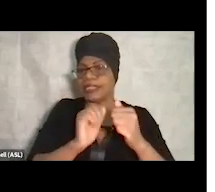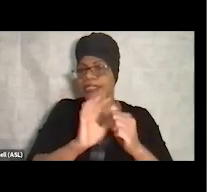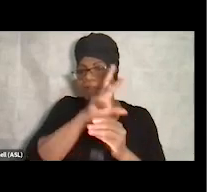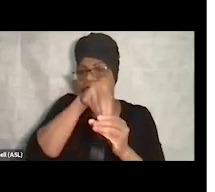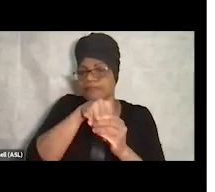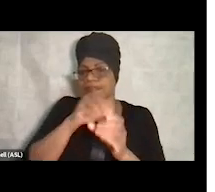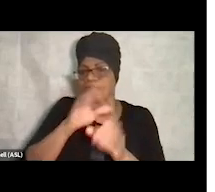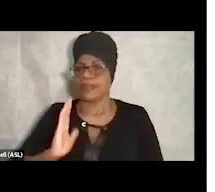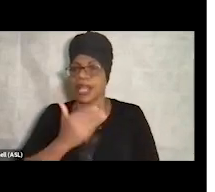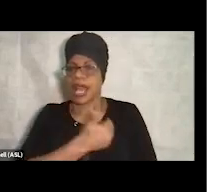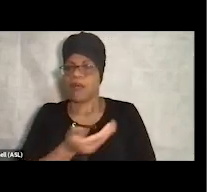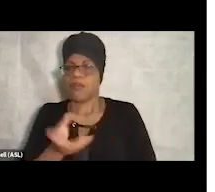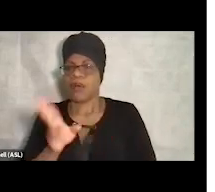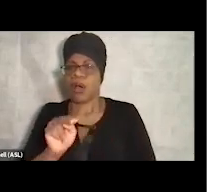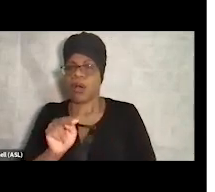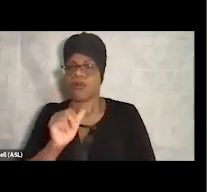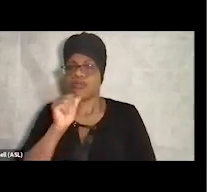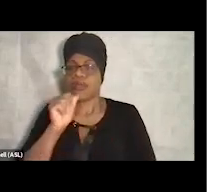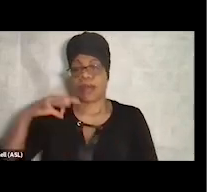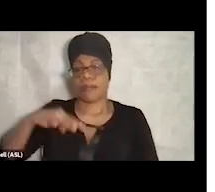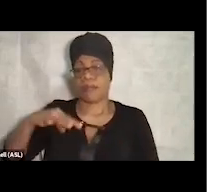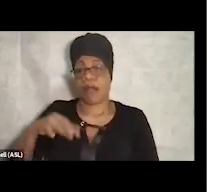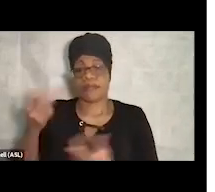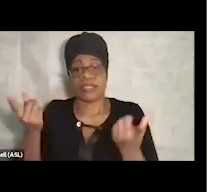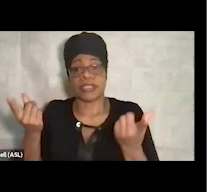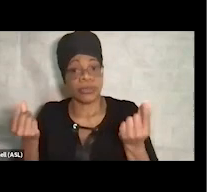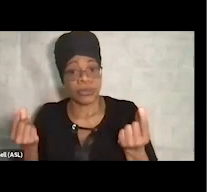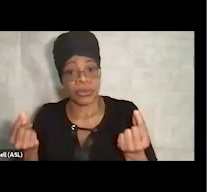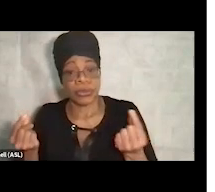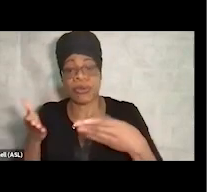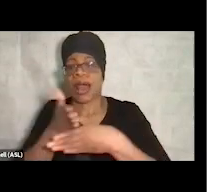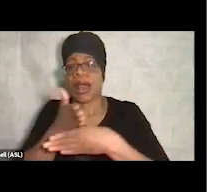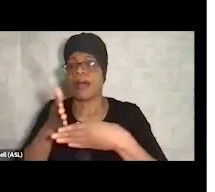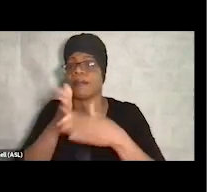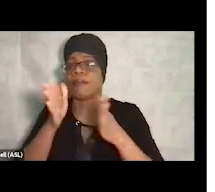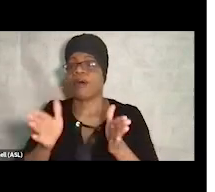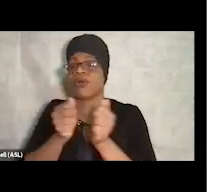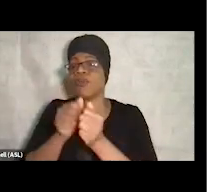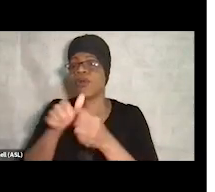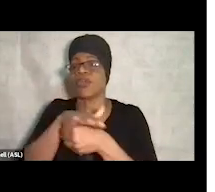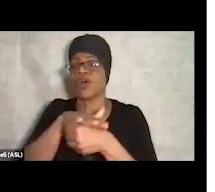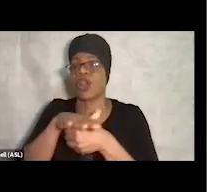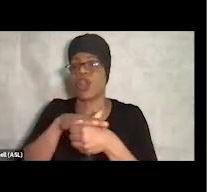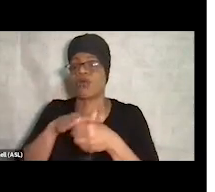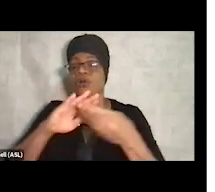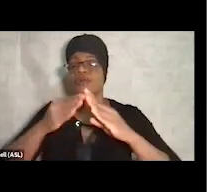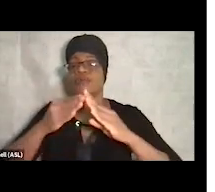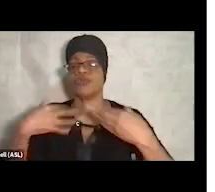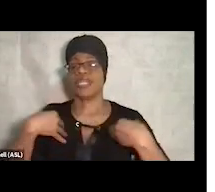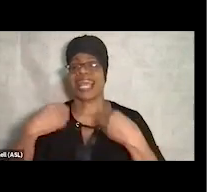So it was partnering with the local community health center to come in and bring healthcare onsite